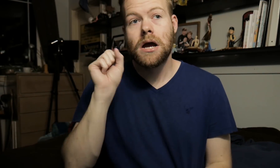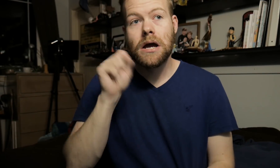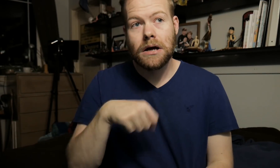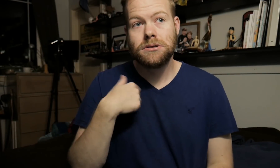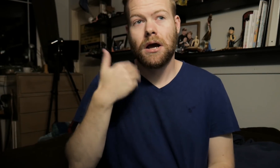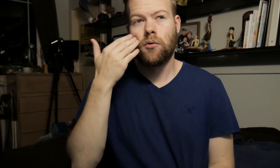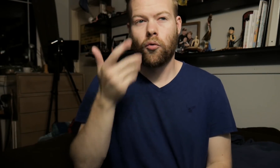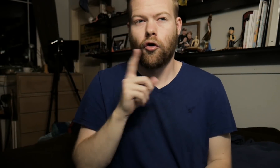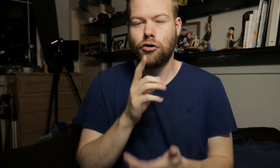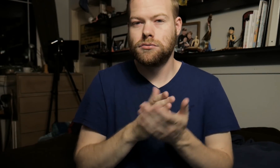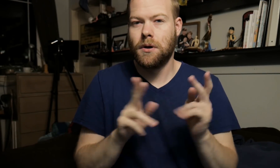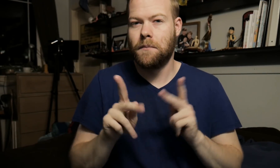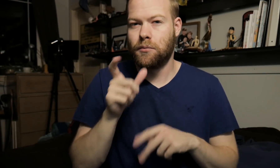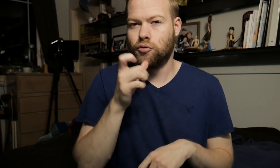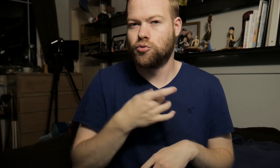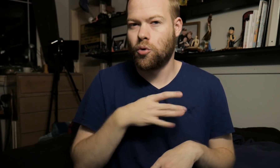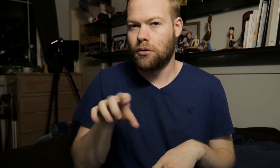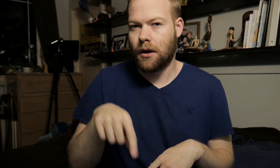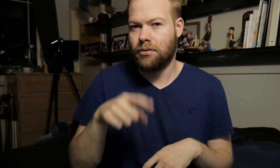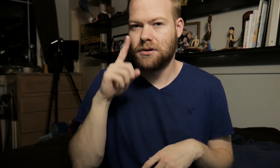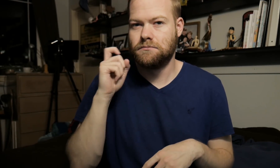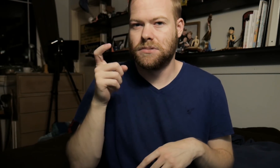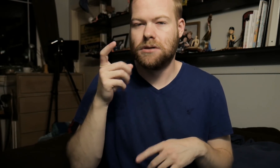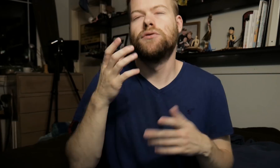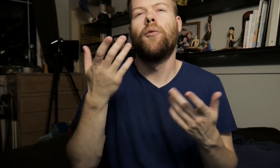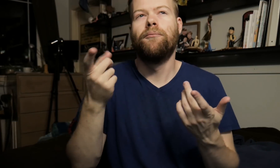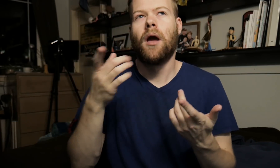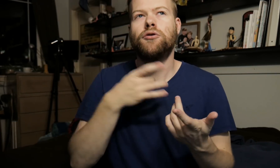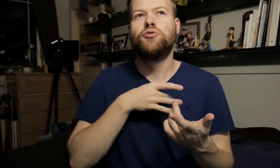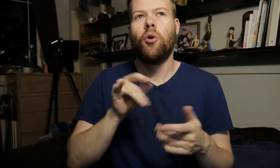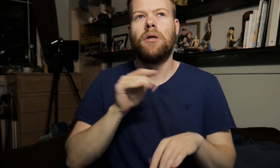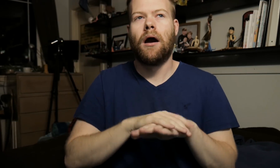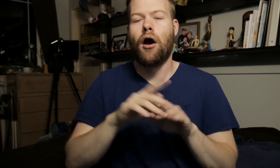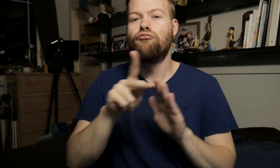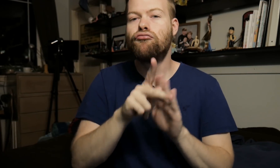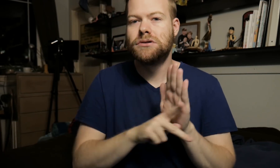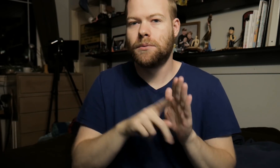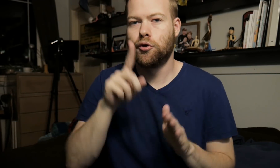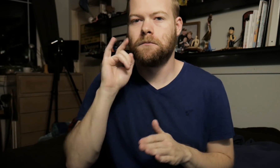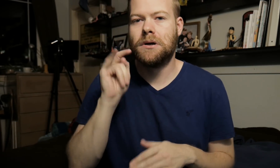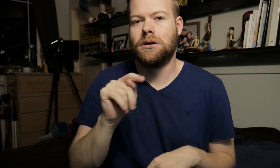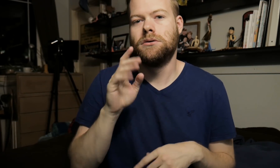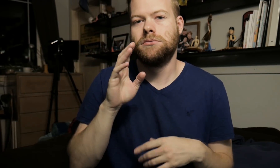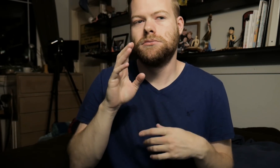Yes, I know there are some people who don't like this because--they don't like it on principle because it's